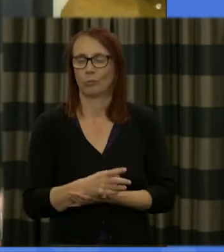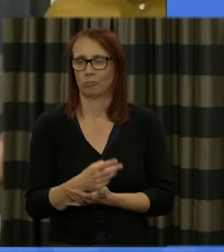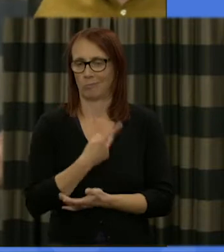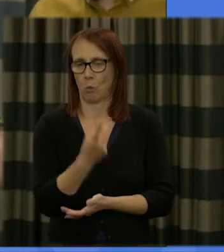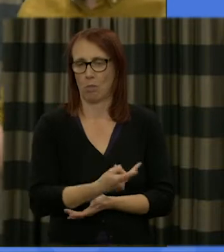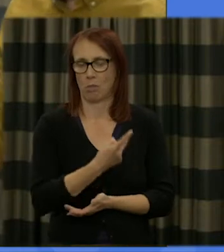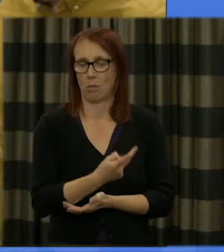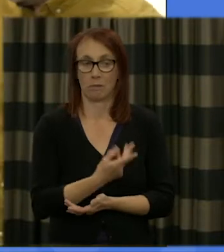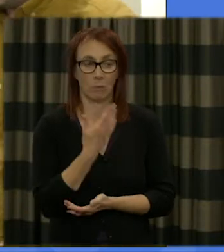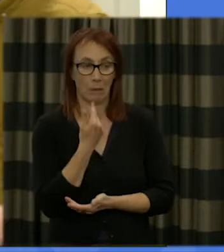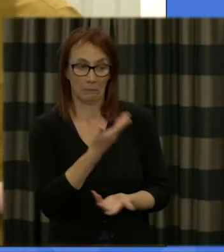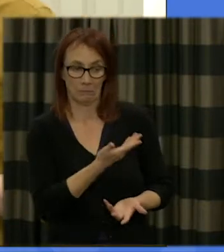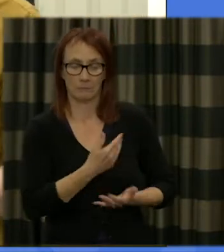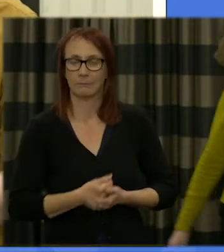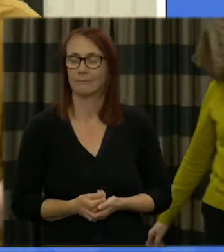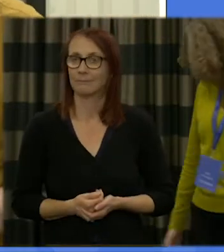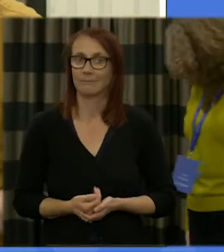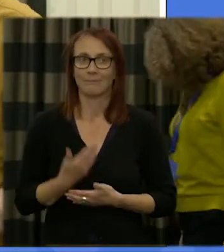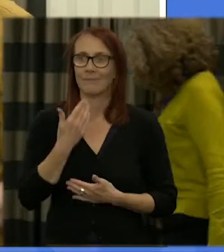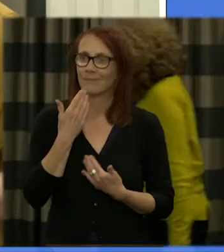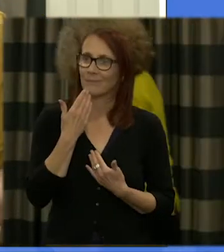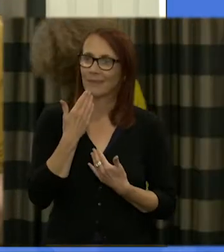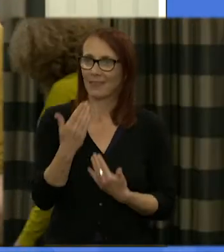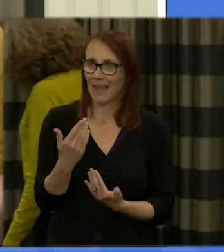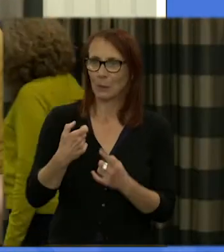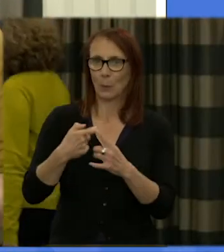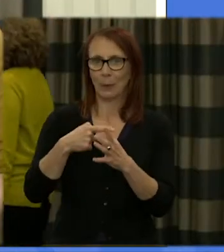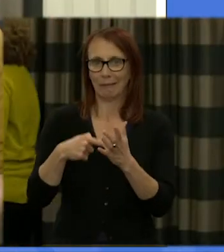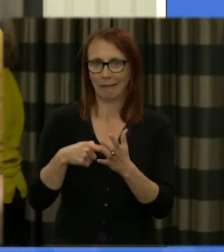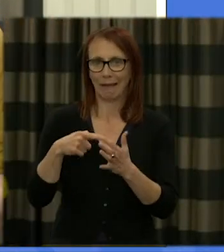share a few words with okay thanks thanks Kate said my name is Chris